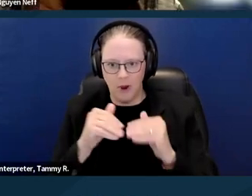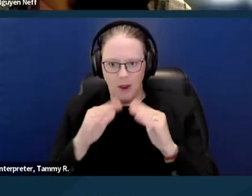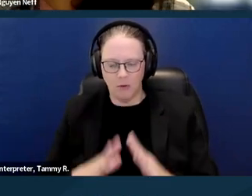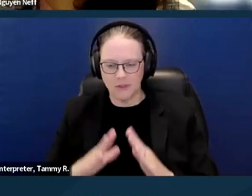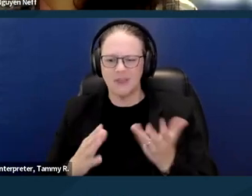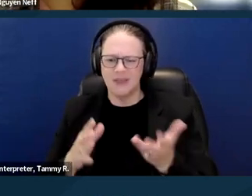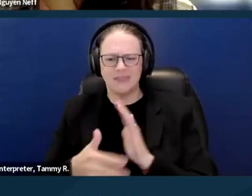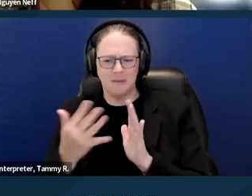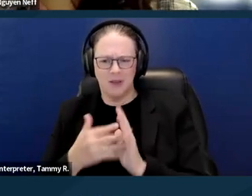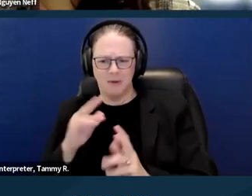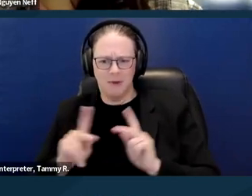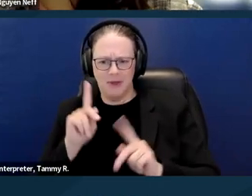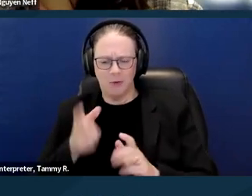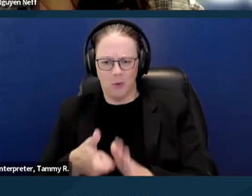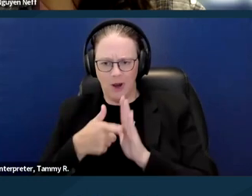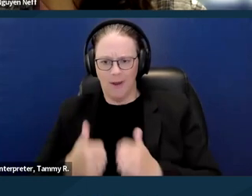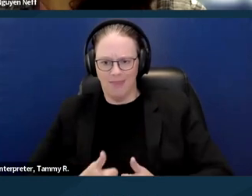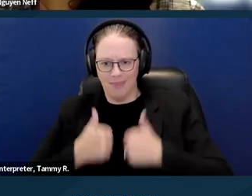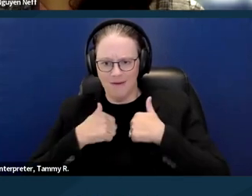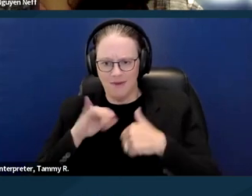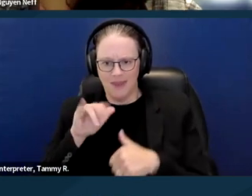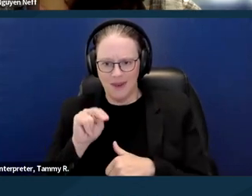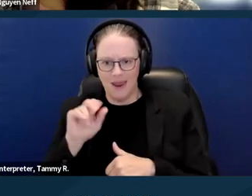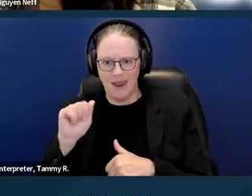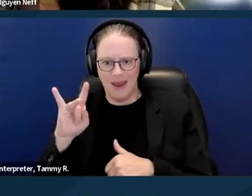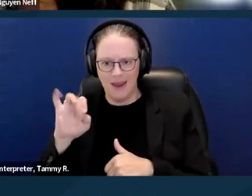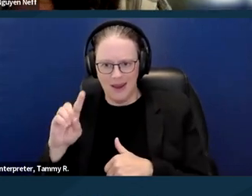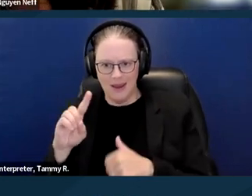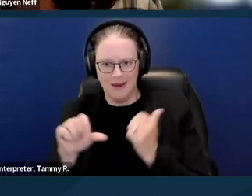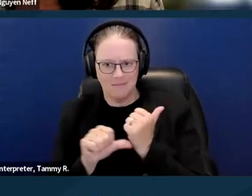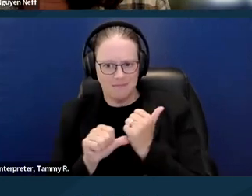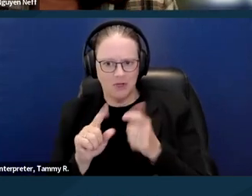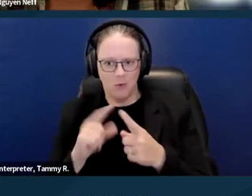And then unfortunately, I think the most difficult aspect of disability